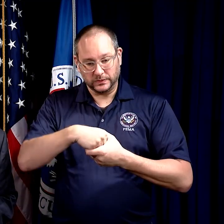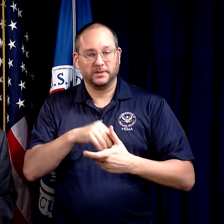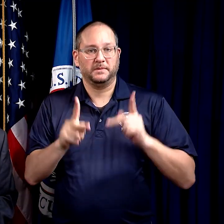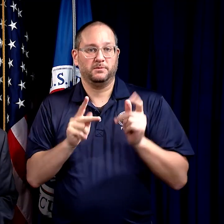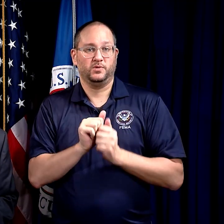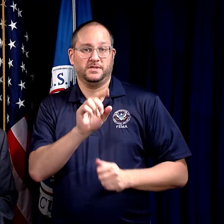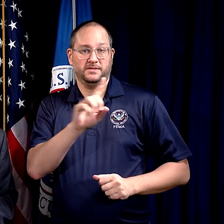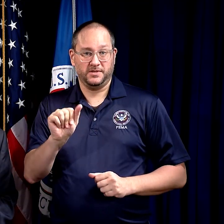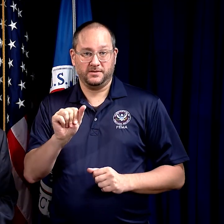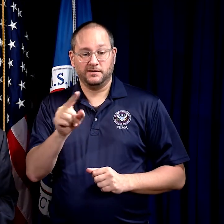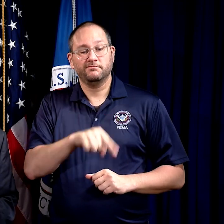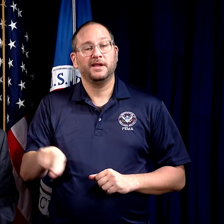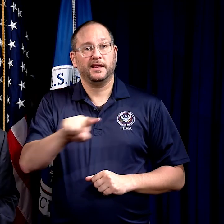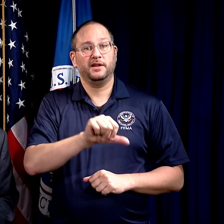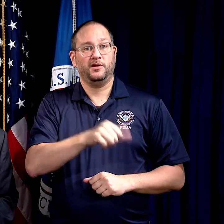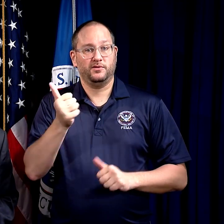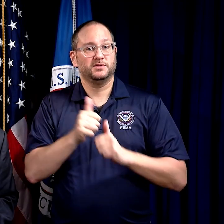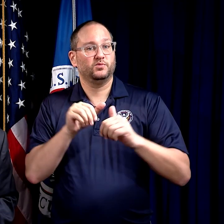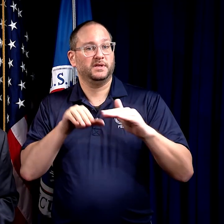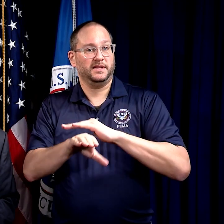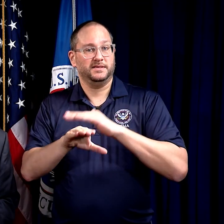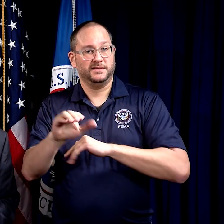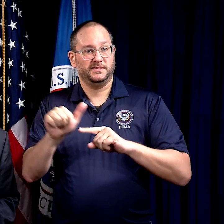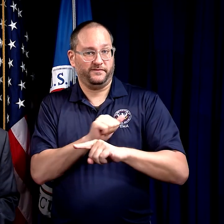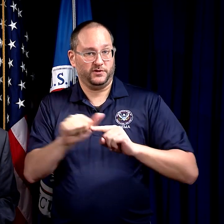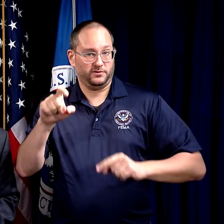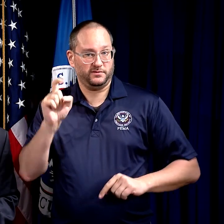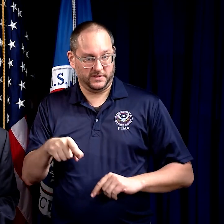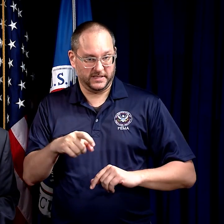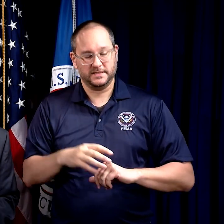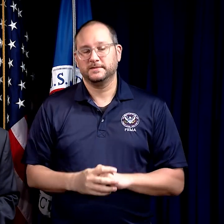including people with disabilities and others with access and functional needs.